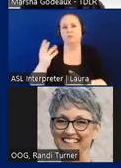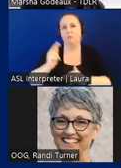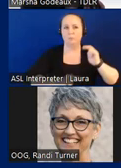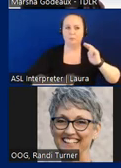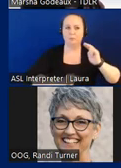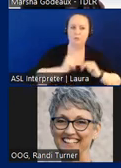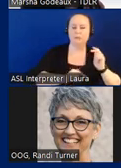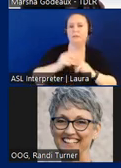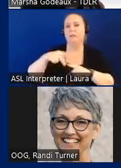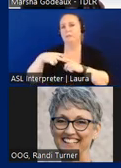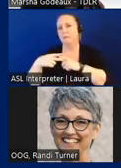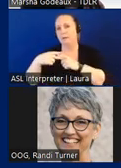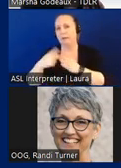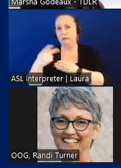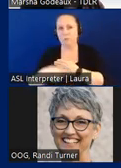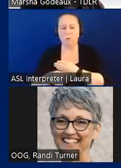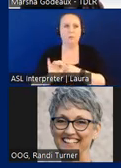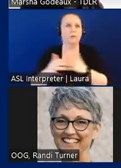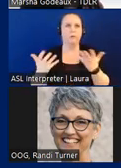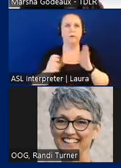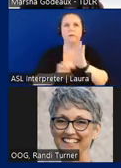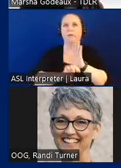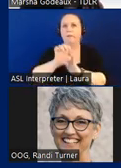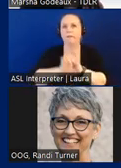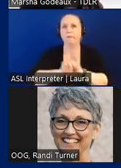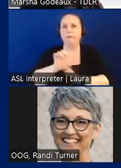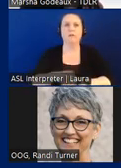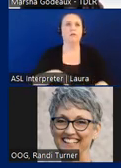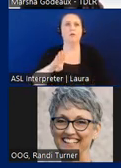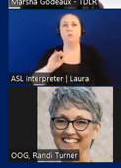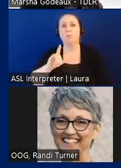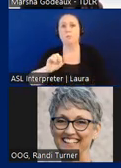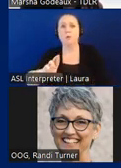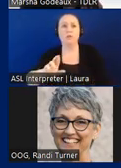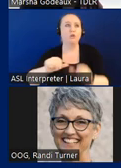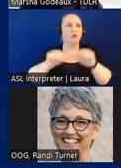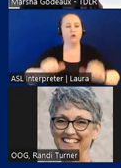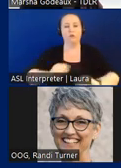under TDLR such as Elevators, Boilers and the Architectural Barriers Program, that I work with.